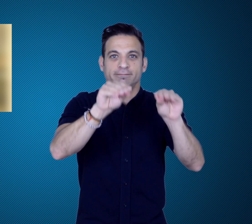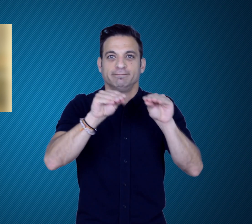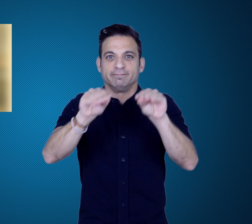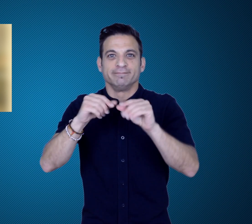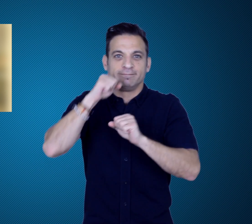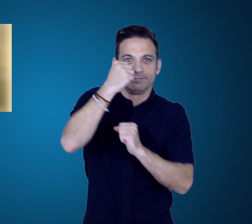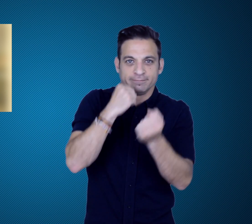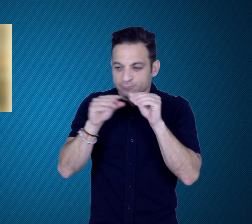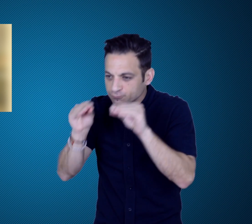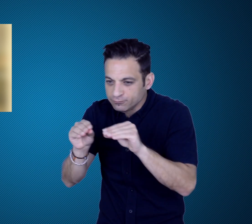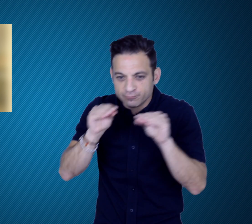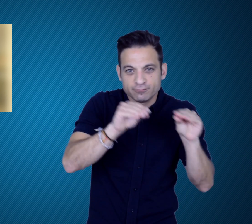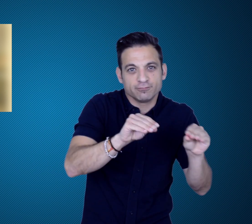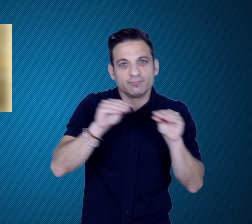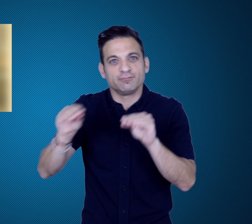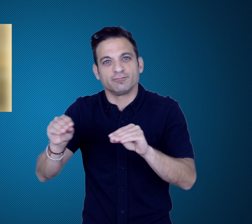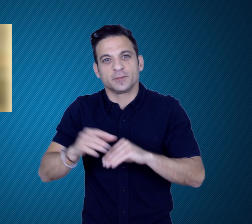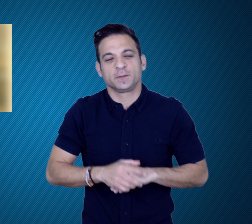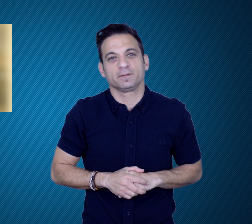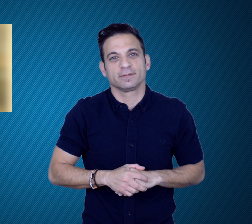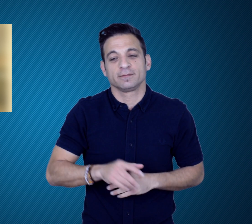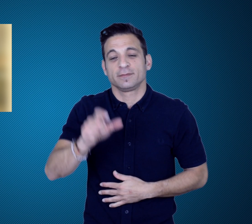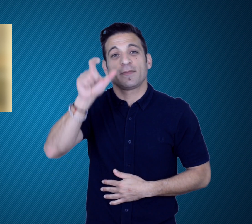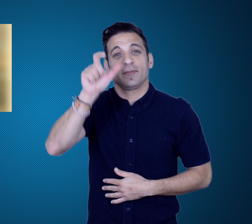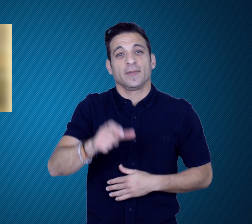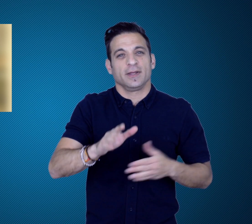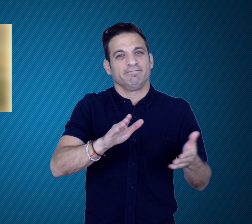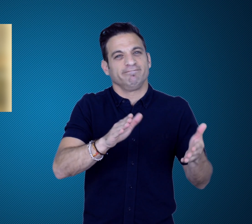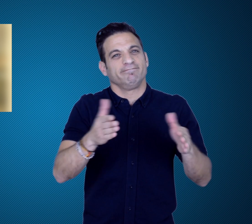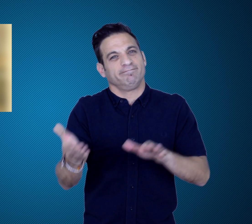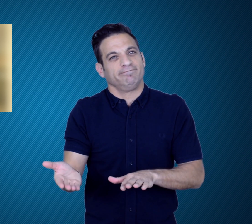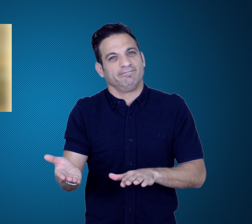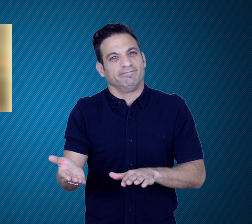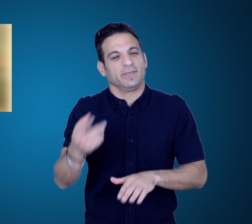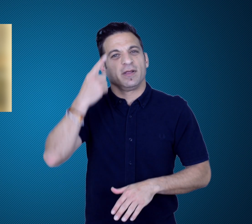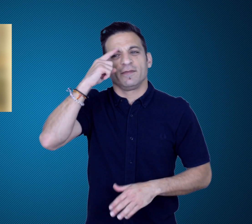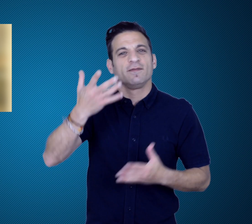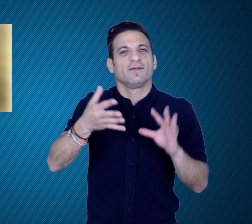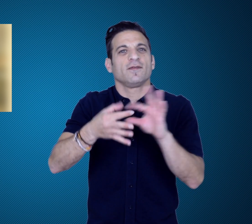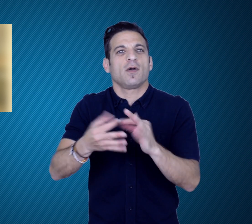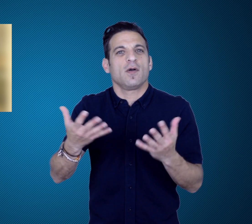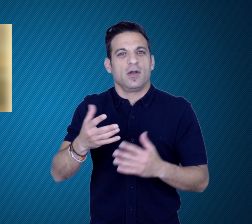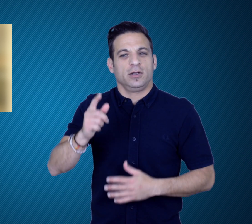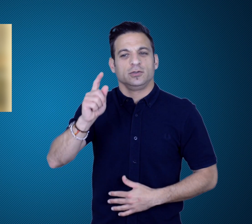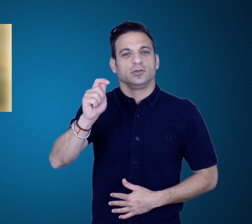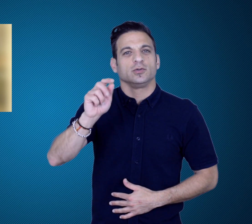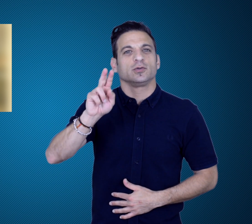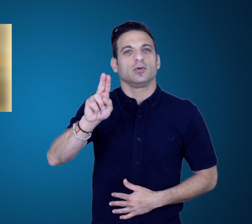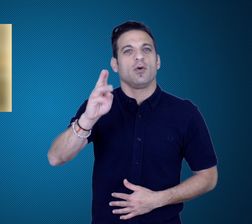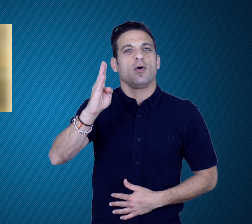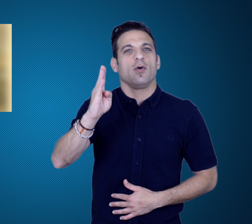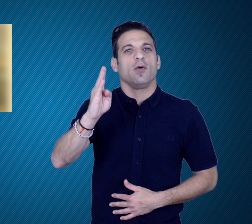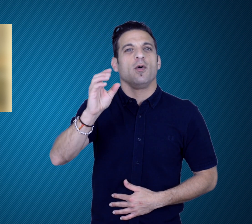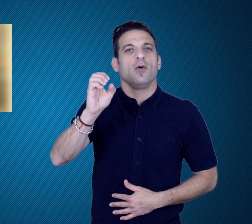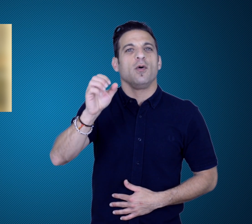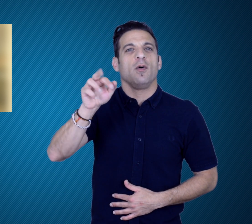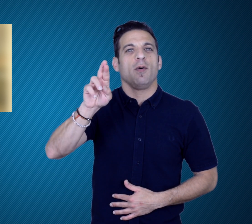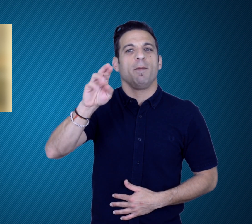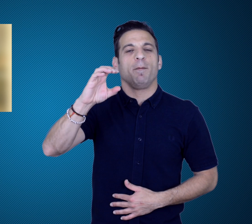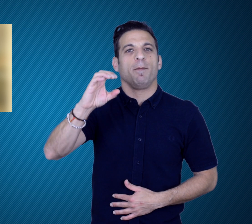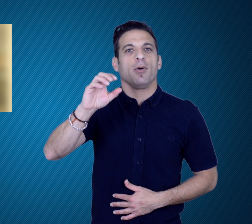boxing lessons. He died of tuberculosis when he was 35